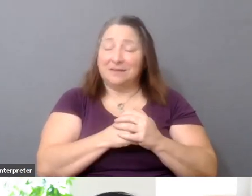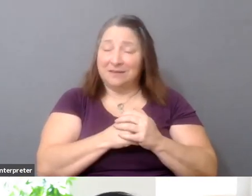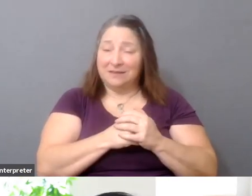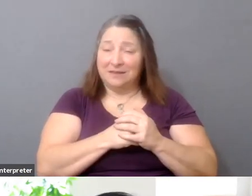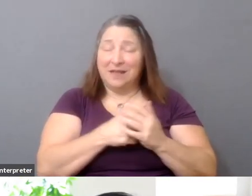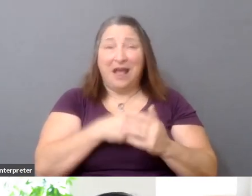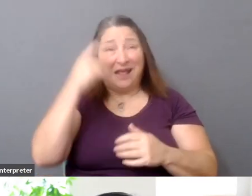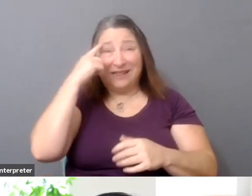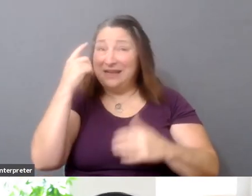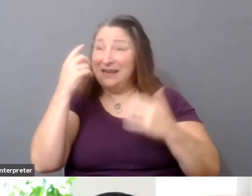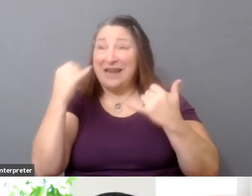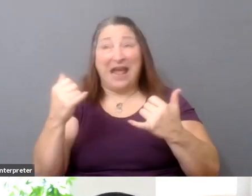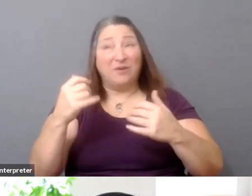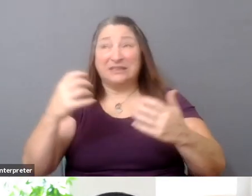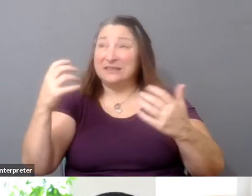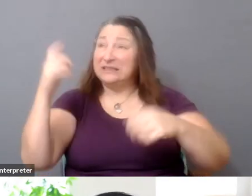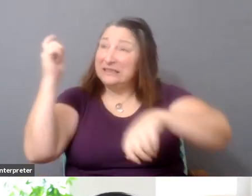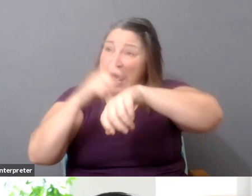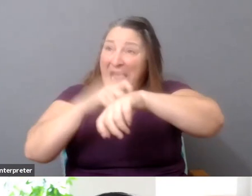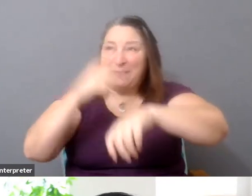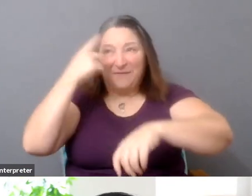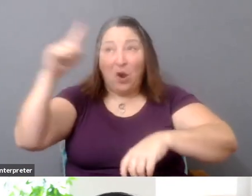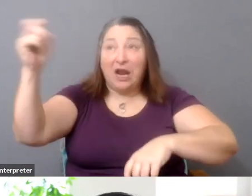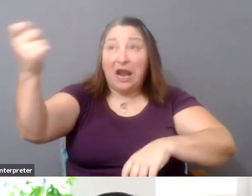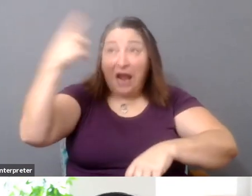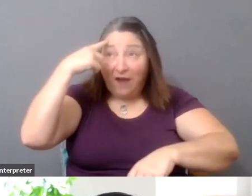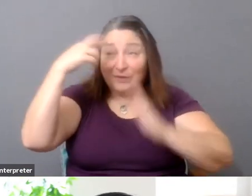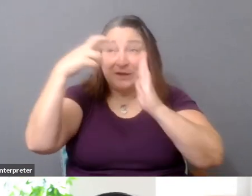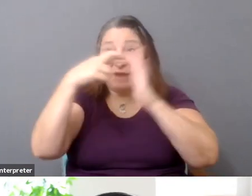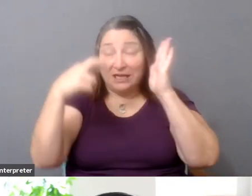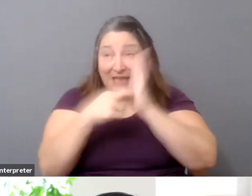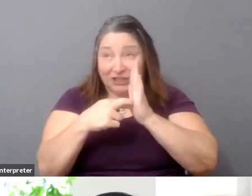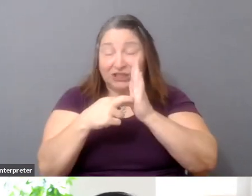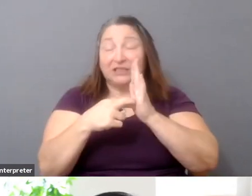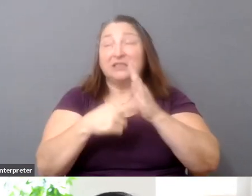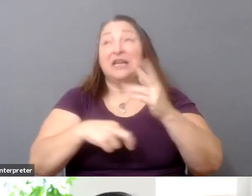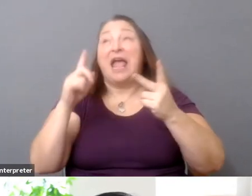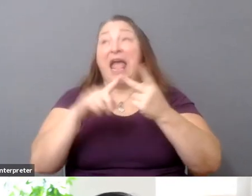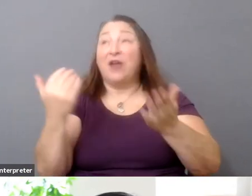regulation and a reinvention of corporate structures.